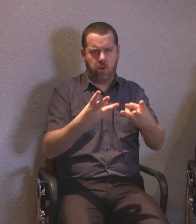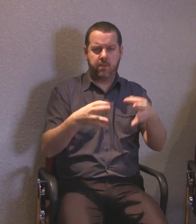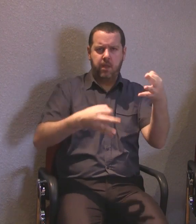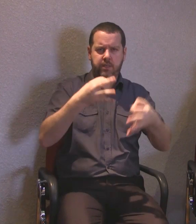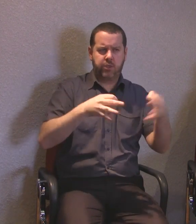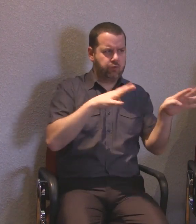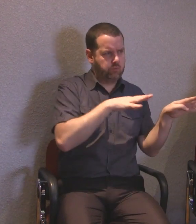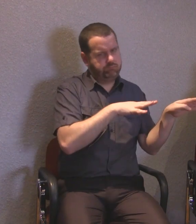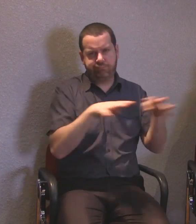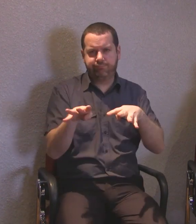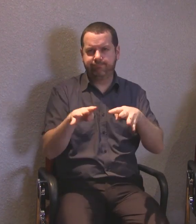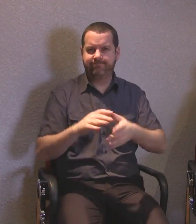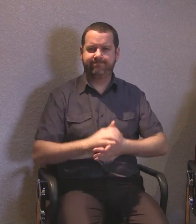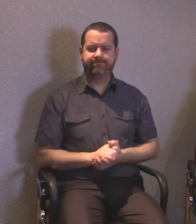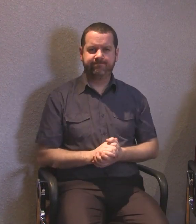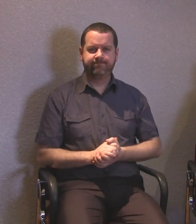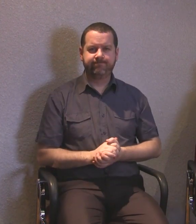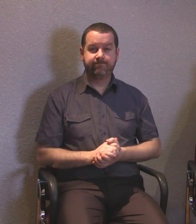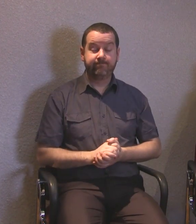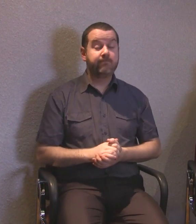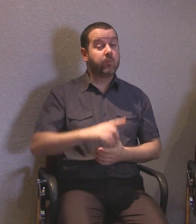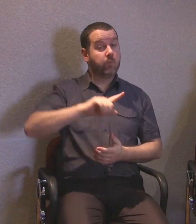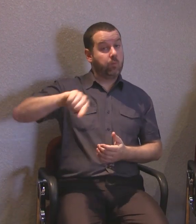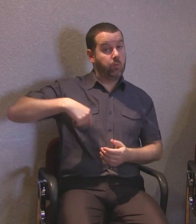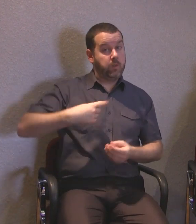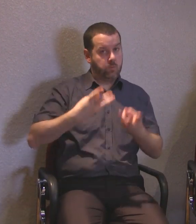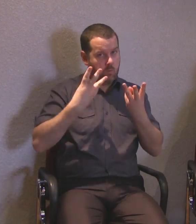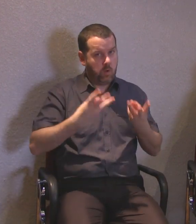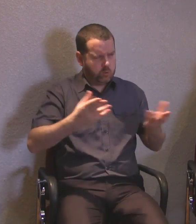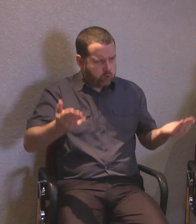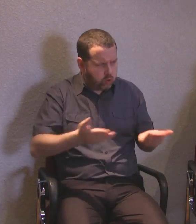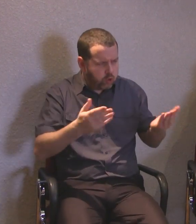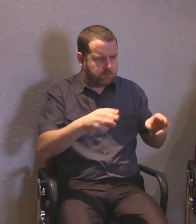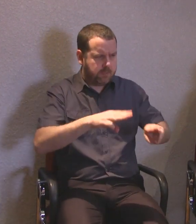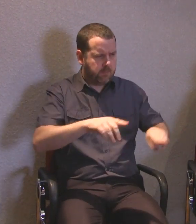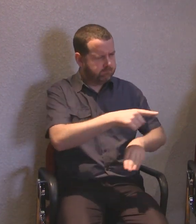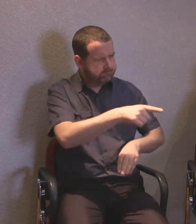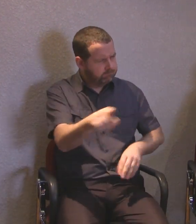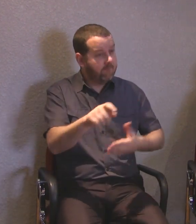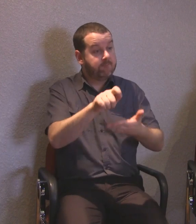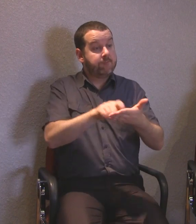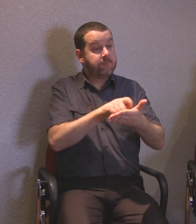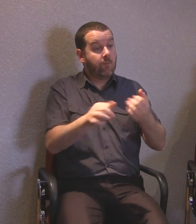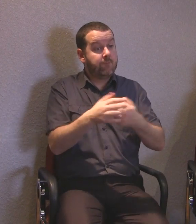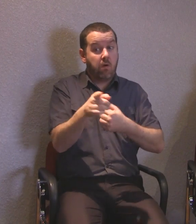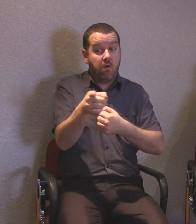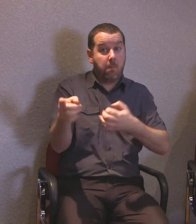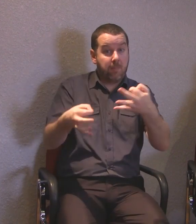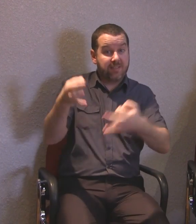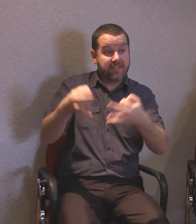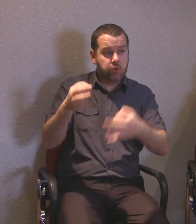We can encourage people to only vote for people that promise to improve the situation for people with a disability